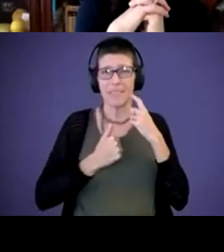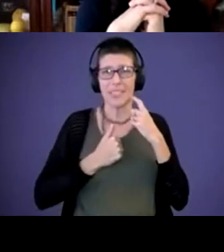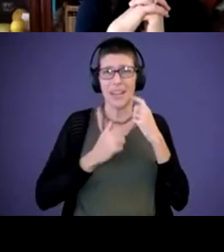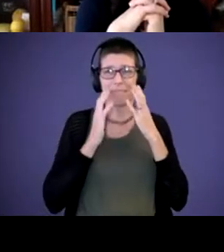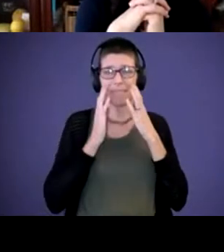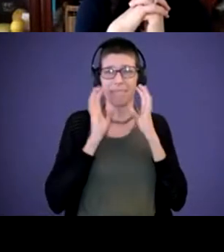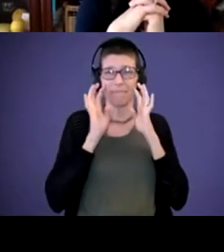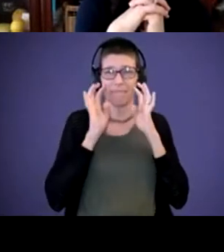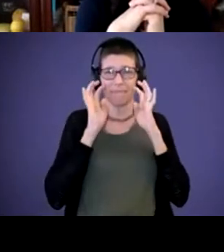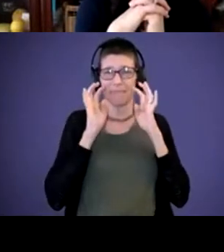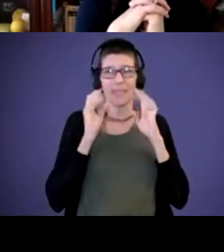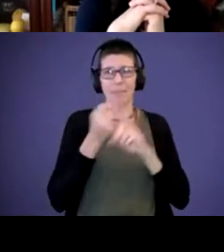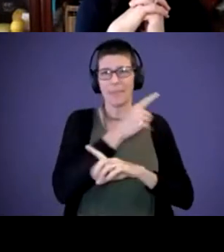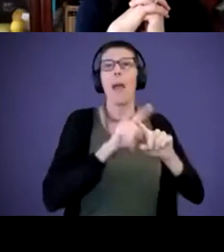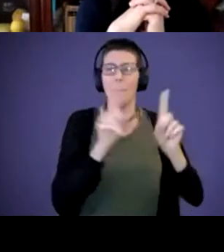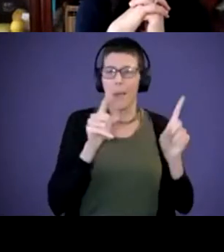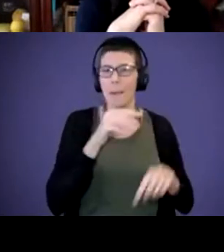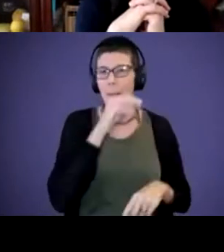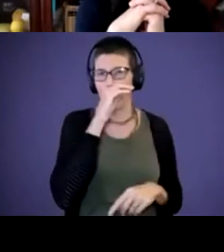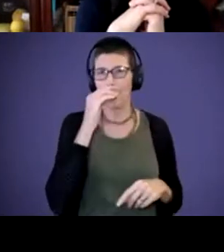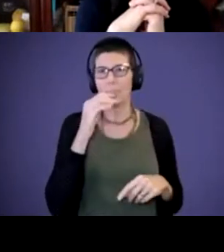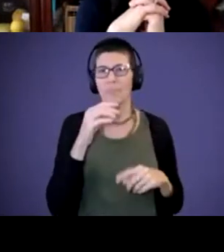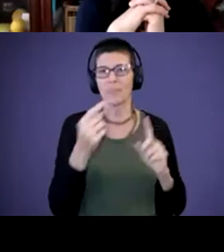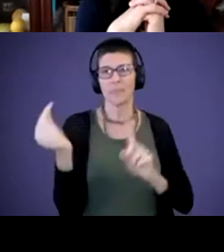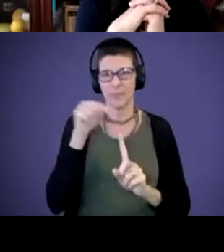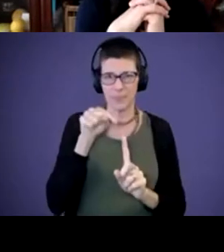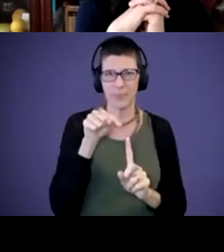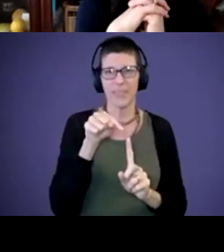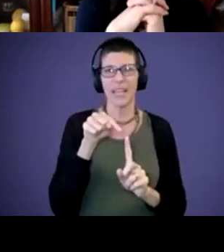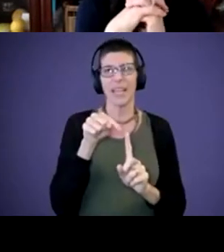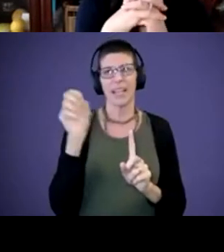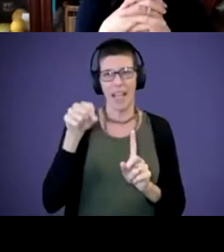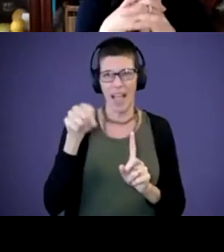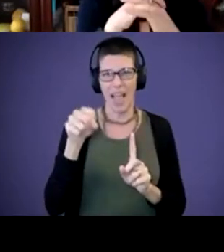way off subject, but to get back on the subject. Yeah, I will incorporate